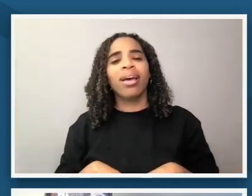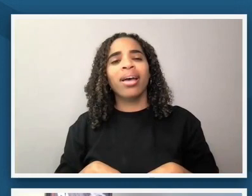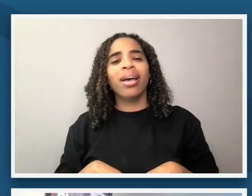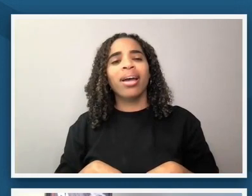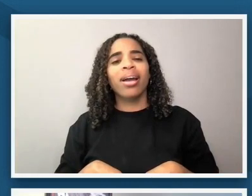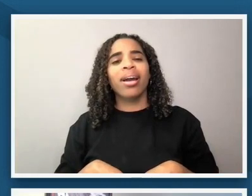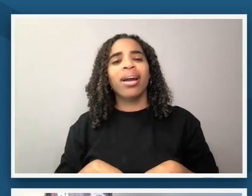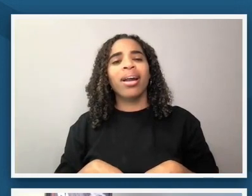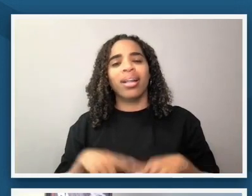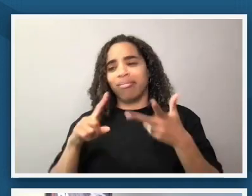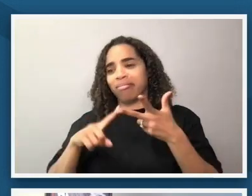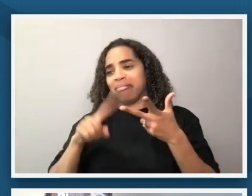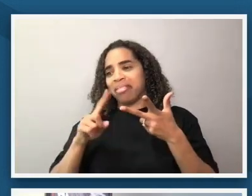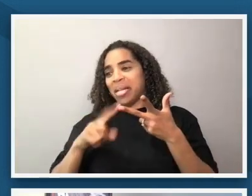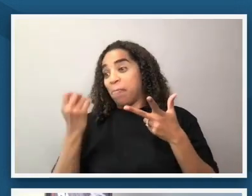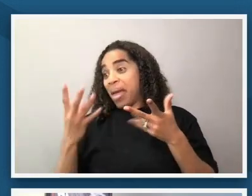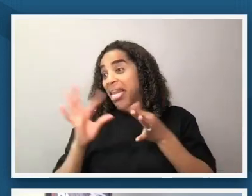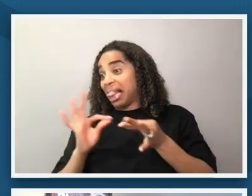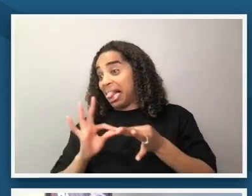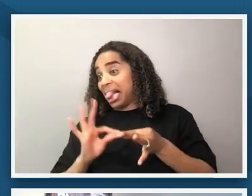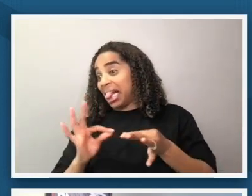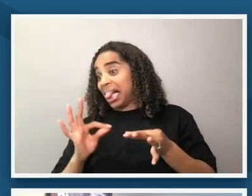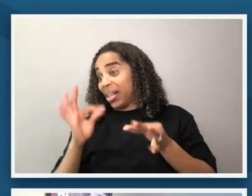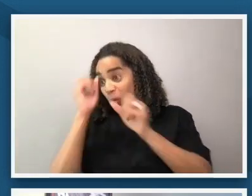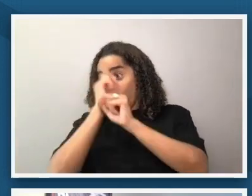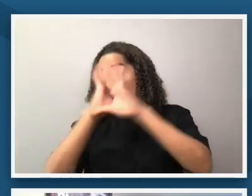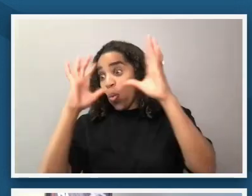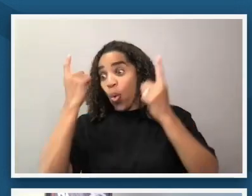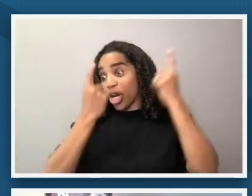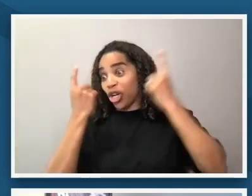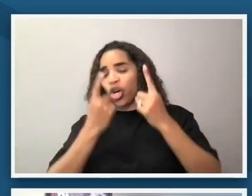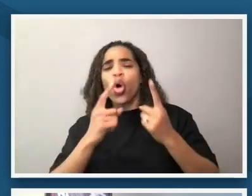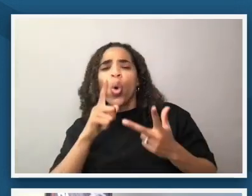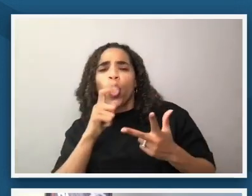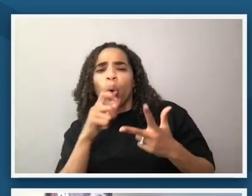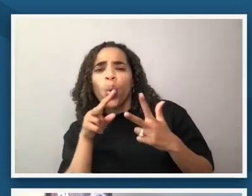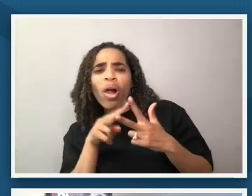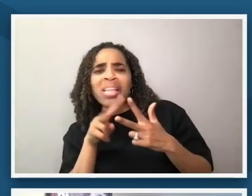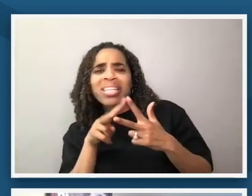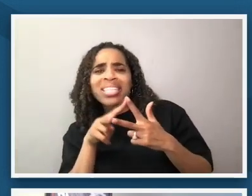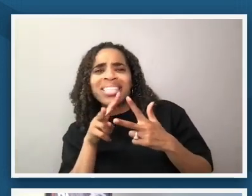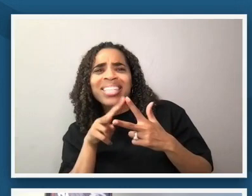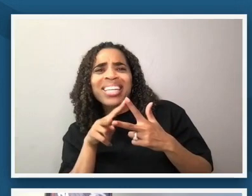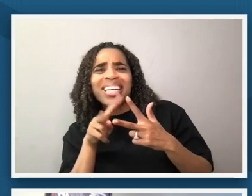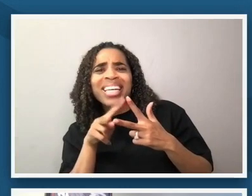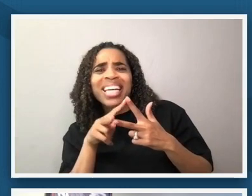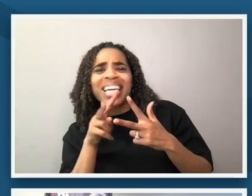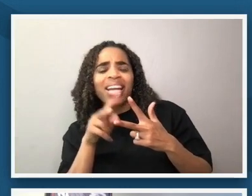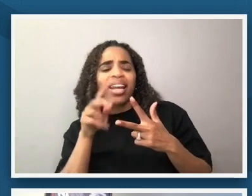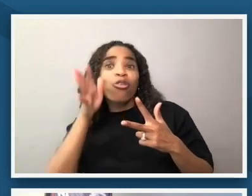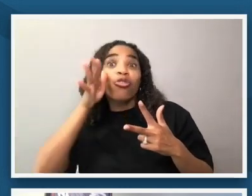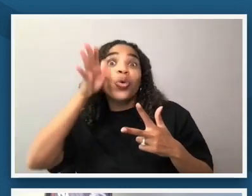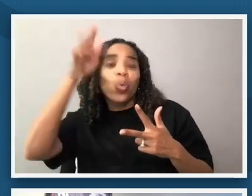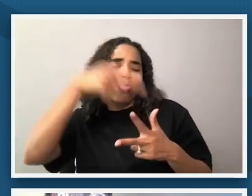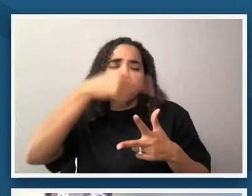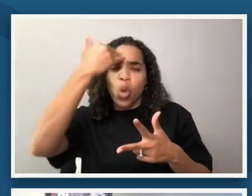wonderings who are the others and what are their future stories